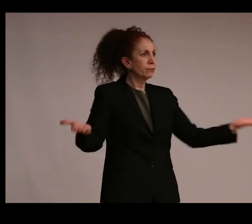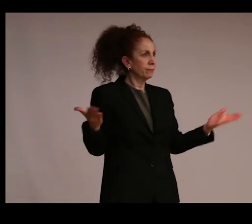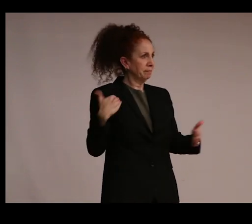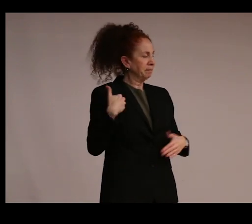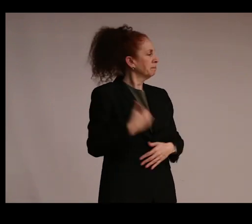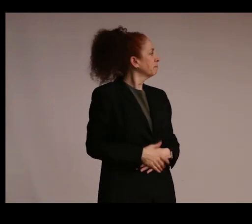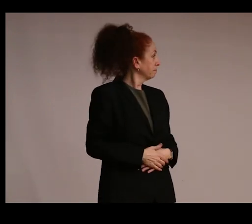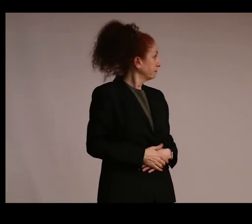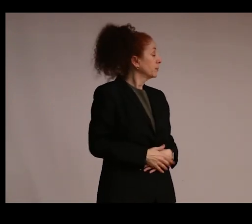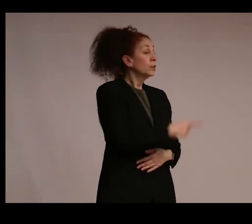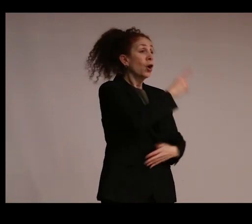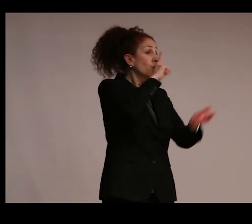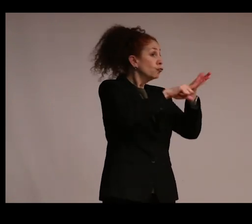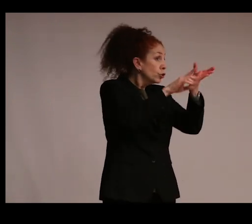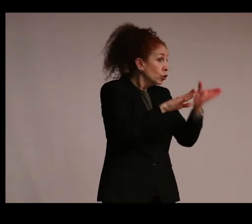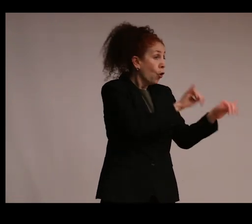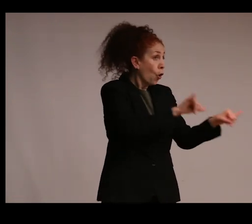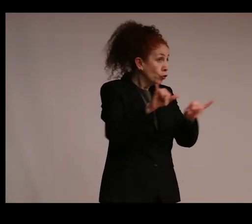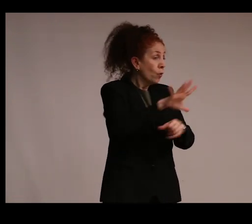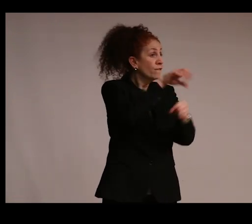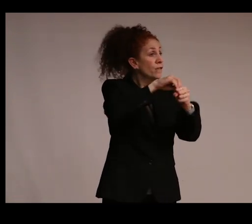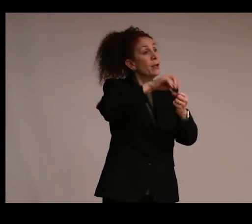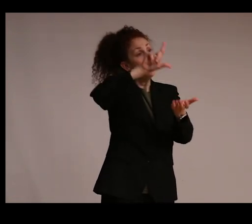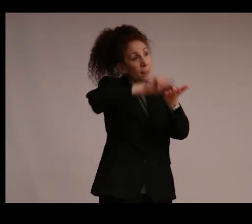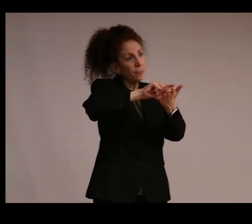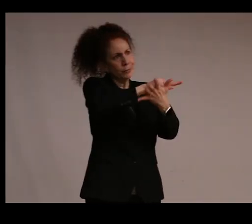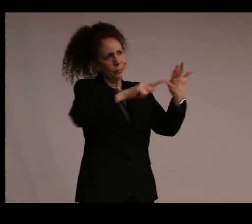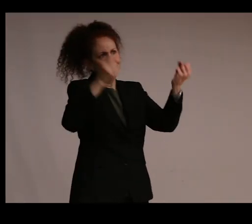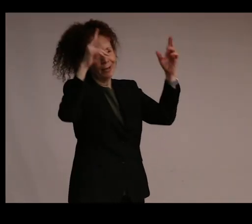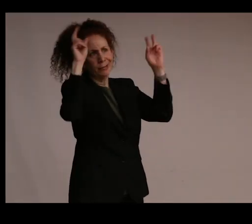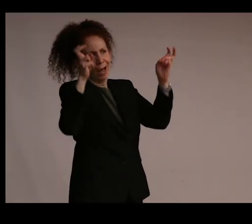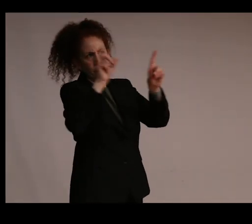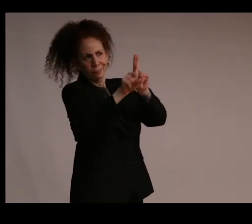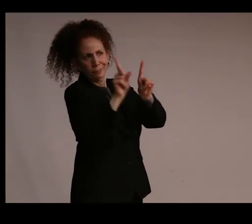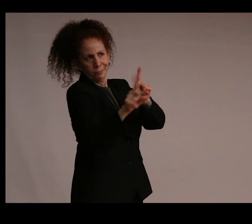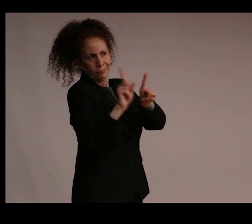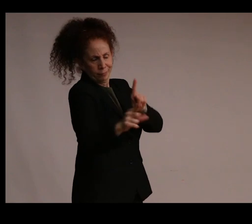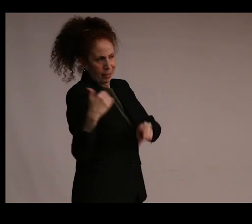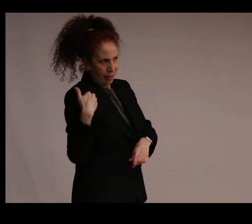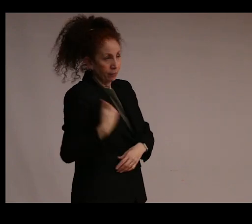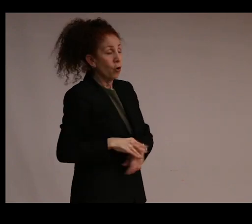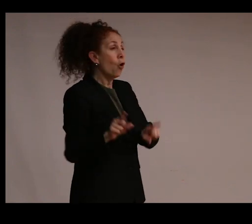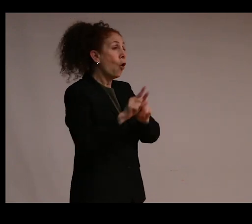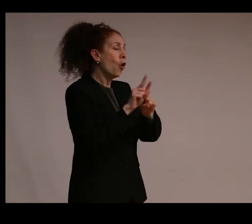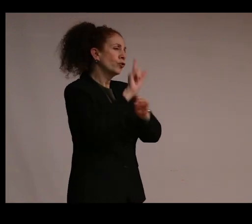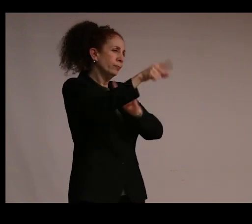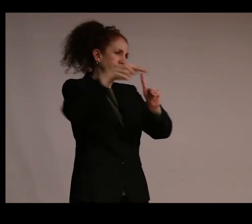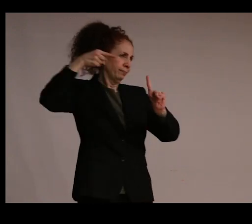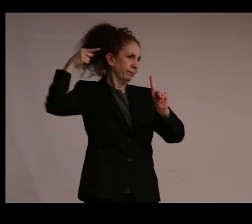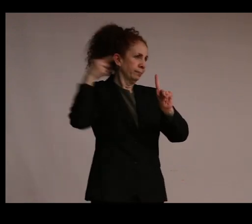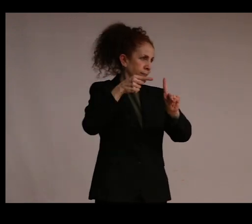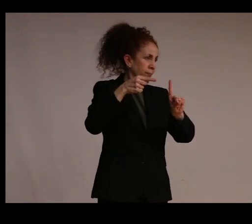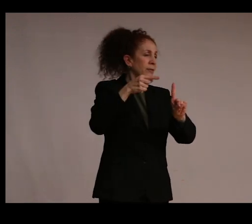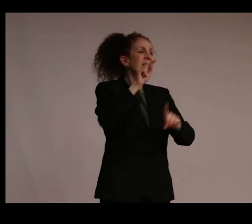As a researcher, she engages and publishes on a wide range of topics that all grow out of the question of what stuff has to tell us